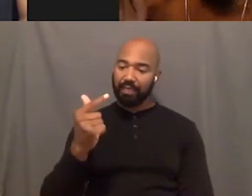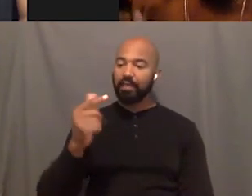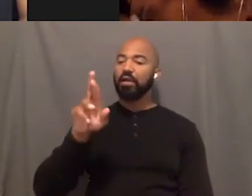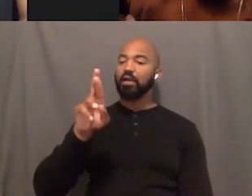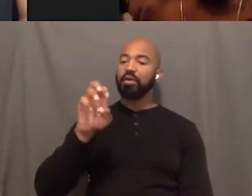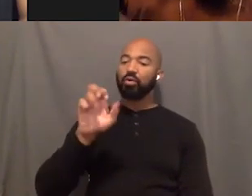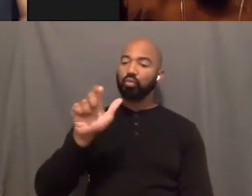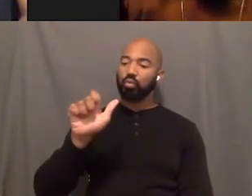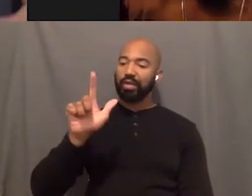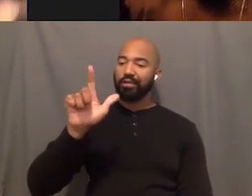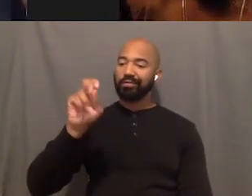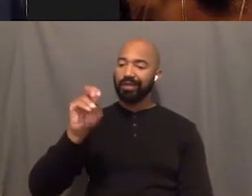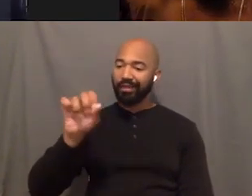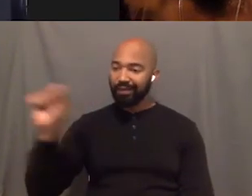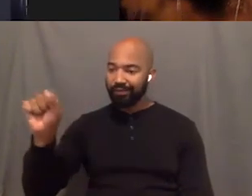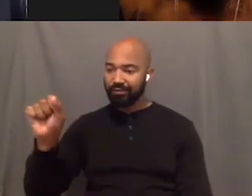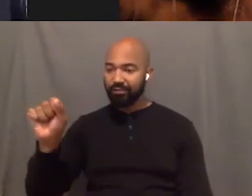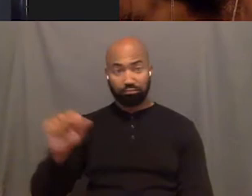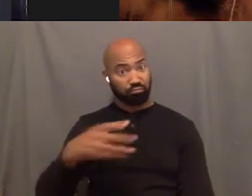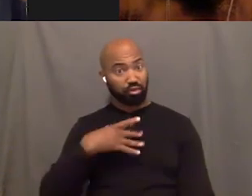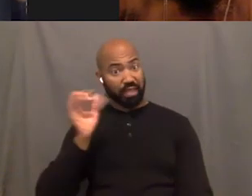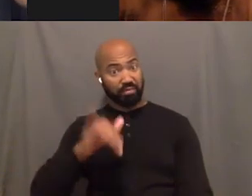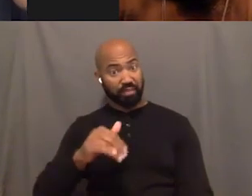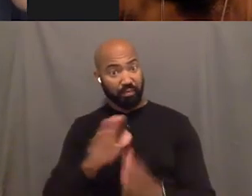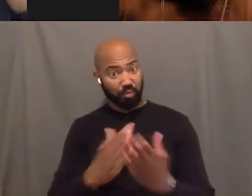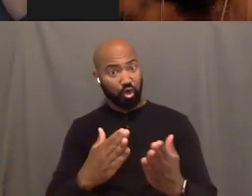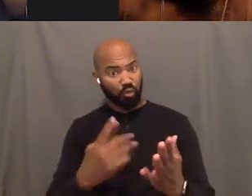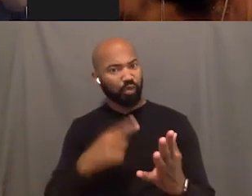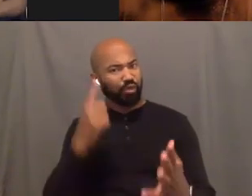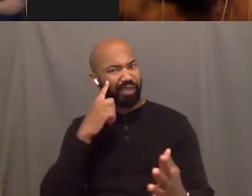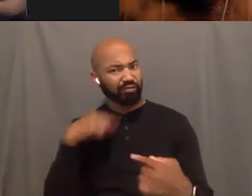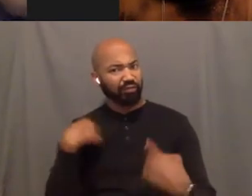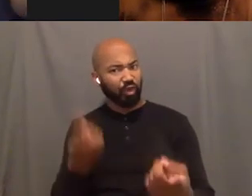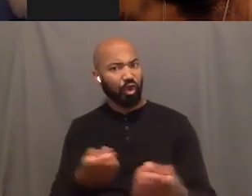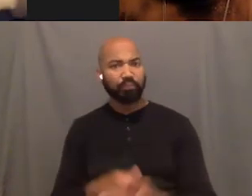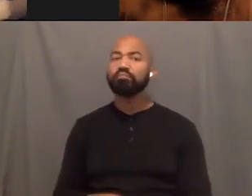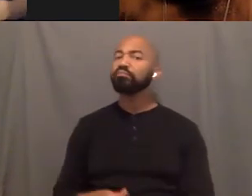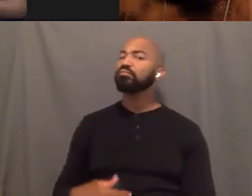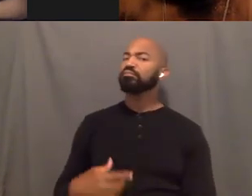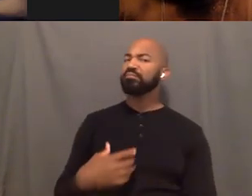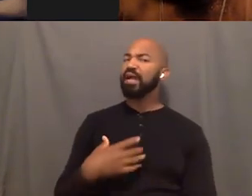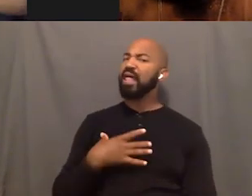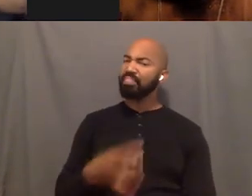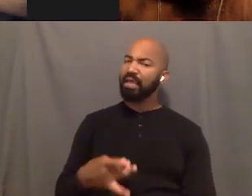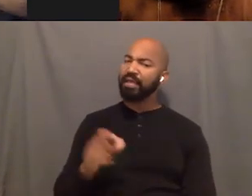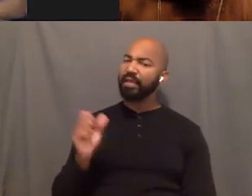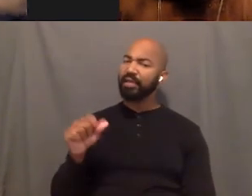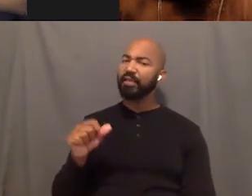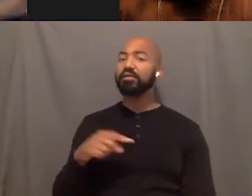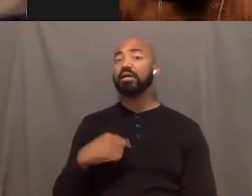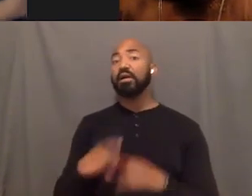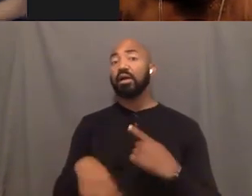What's your feelings on it? I... I, I do. However, one thing I tell people a lot of times when you're taking in other people's perspective